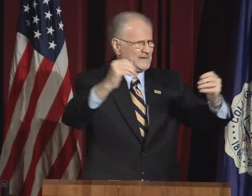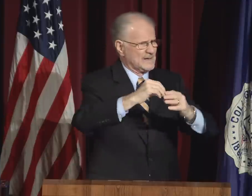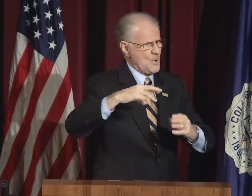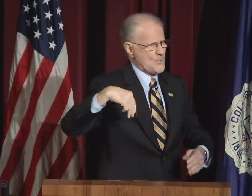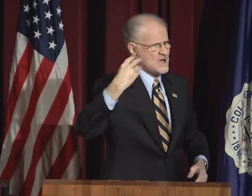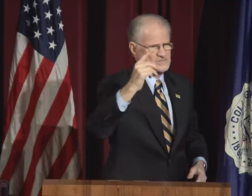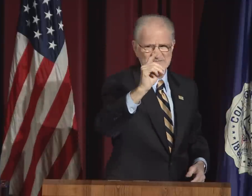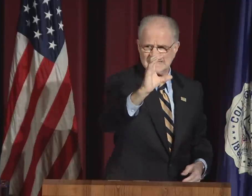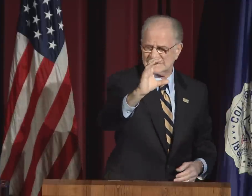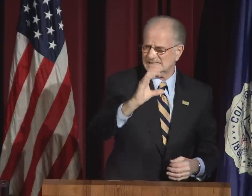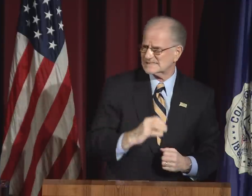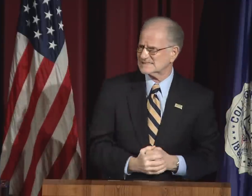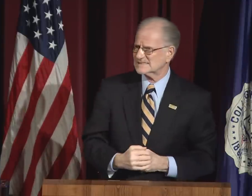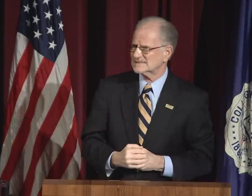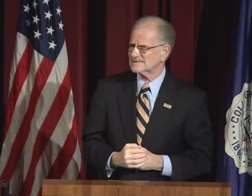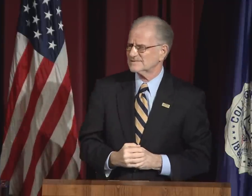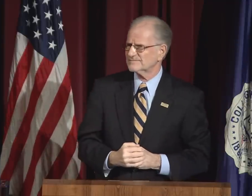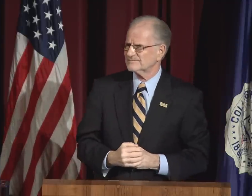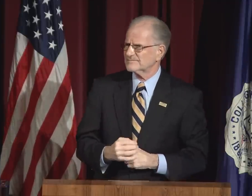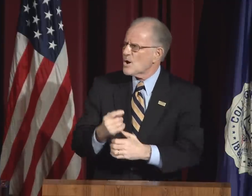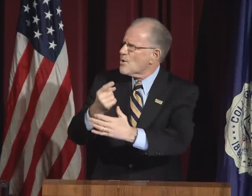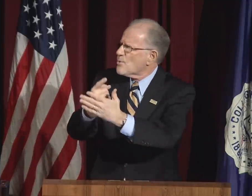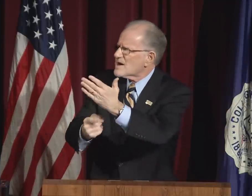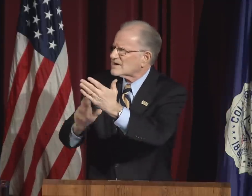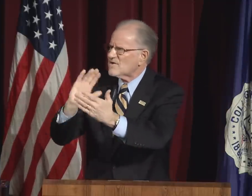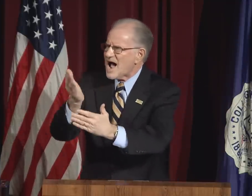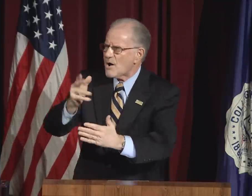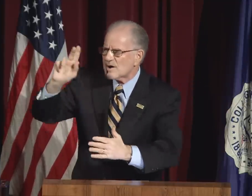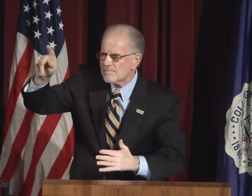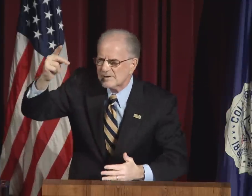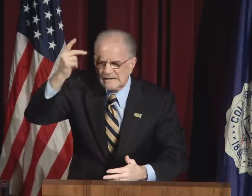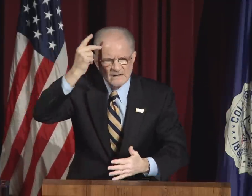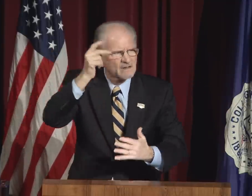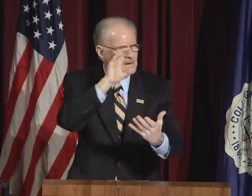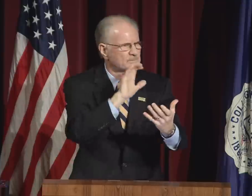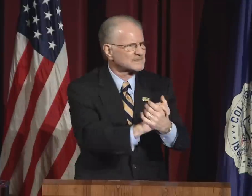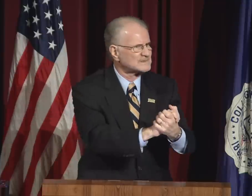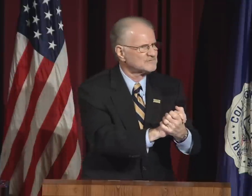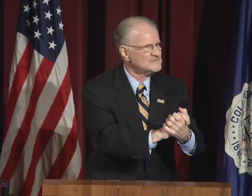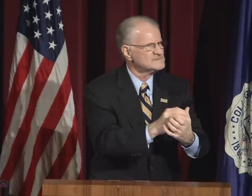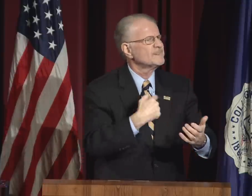so openly here in Washington, D.C.